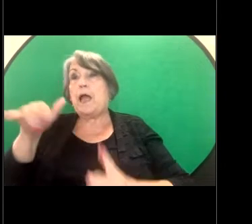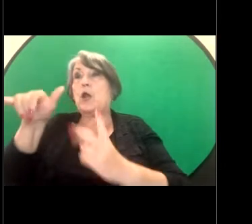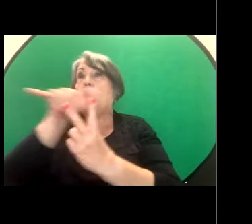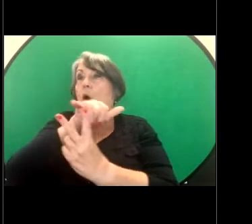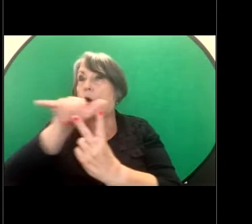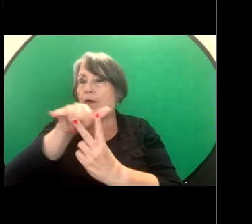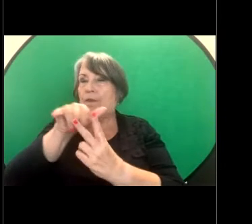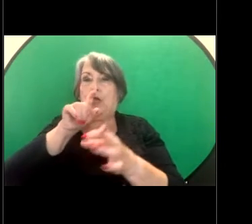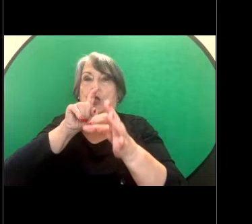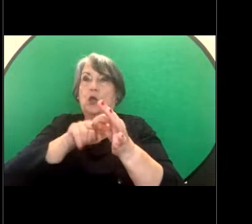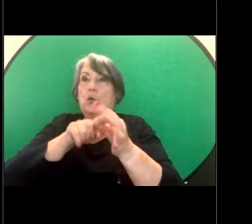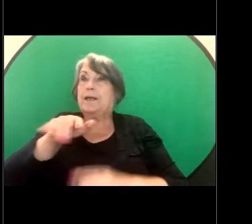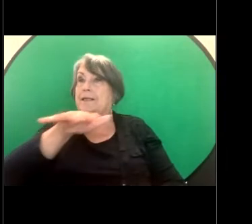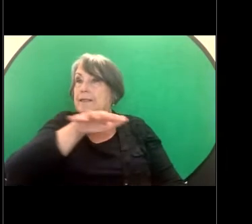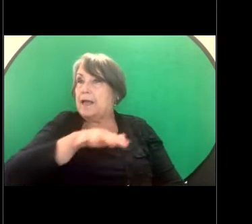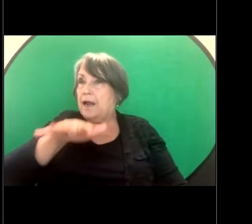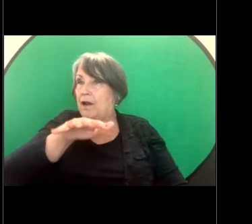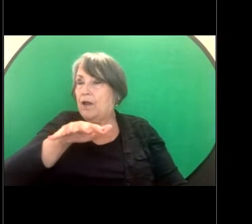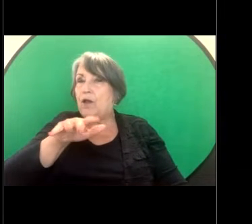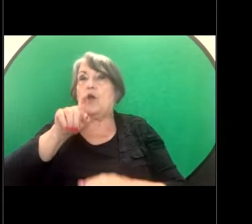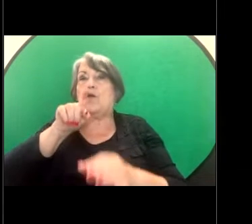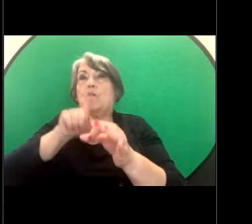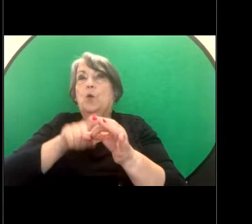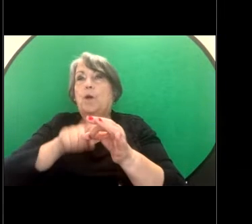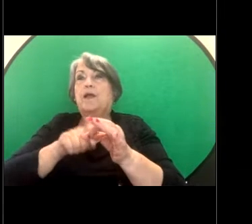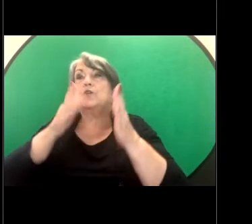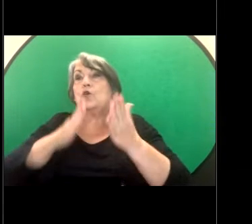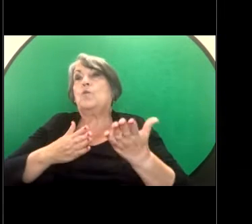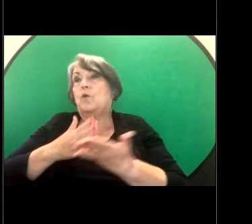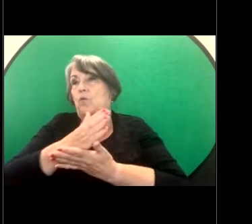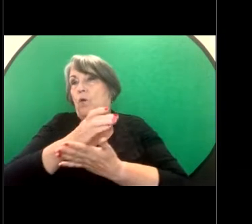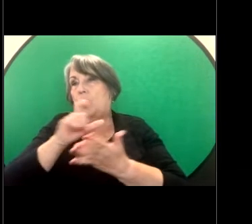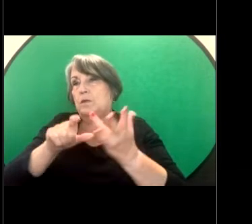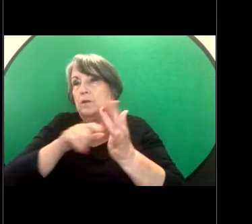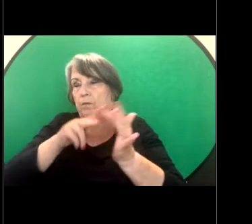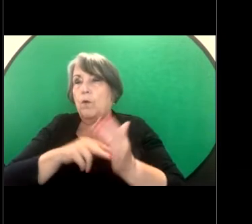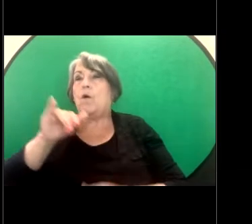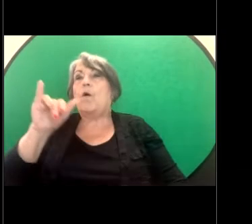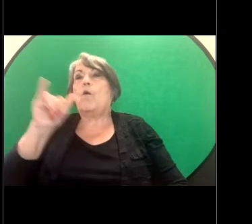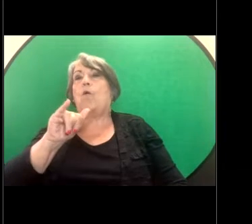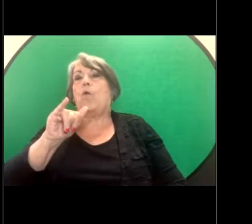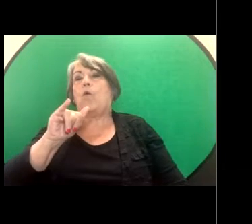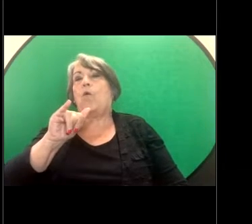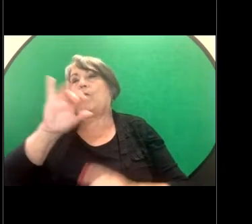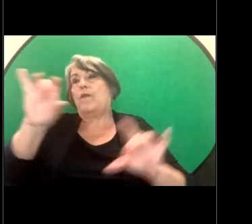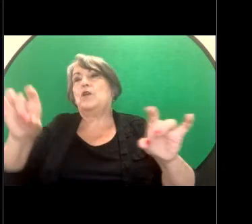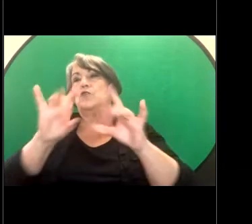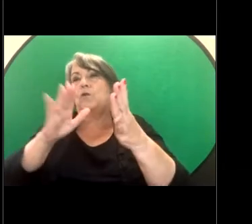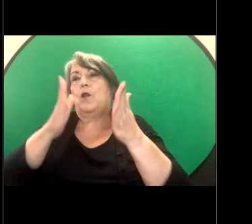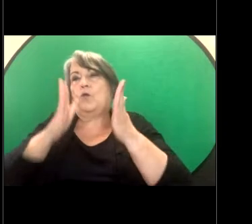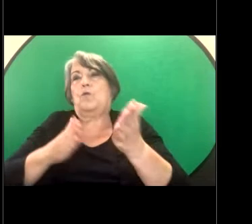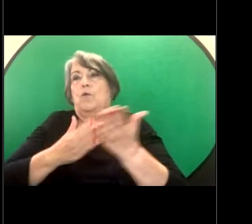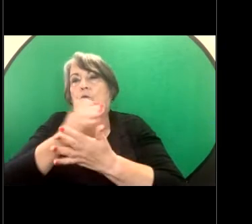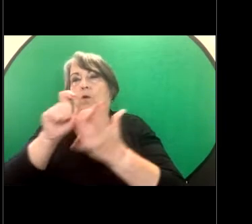jurisdiction to the QLD Human Rights Commission or to the Australian Human Rights Commission. And,